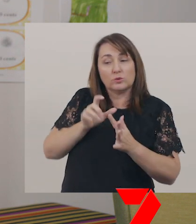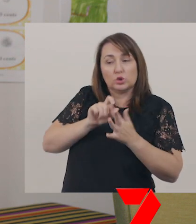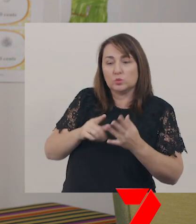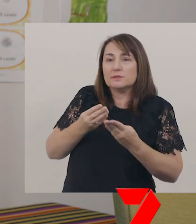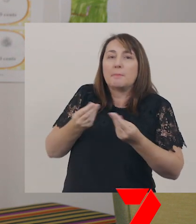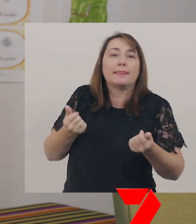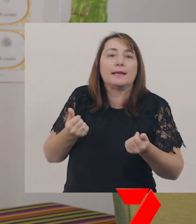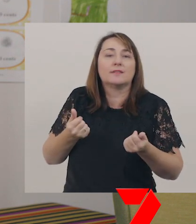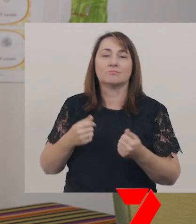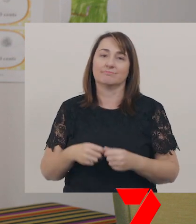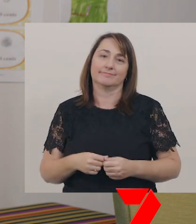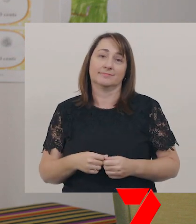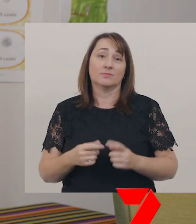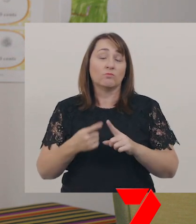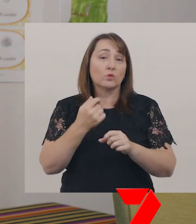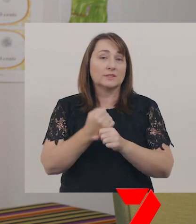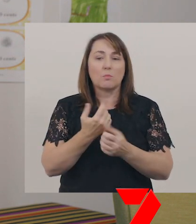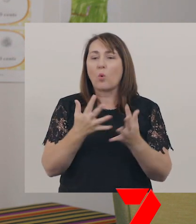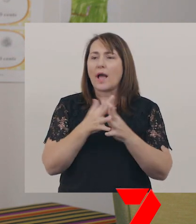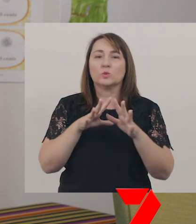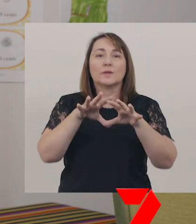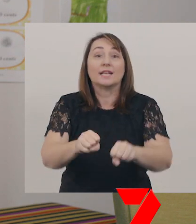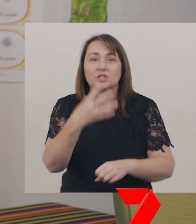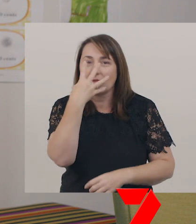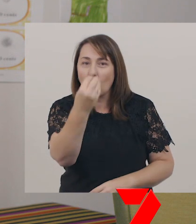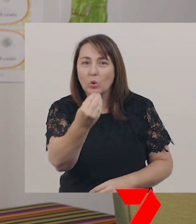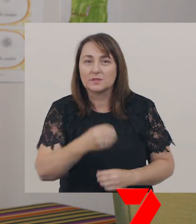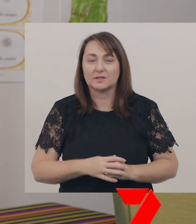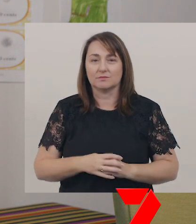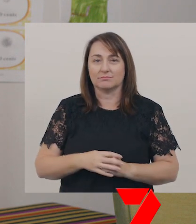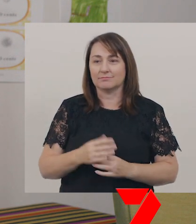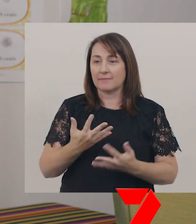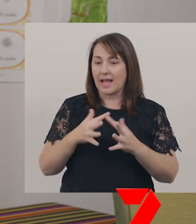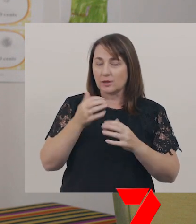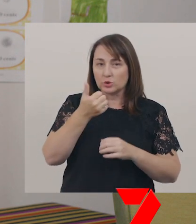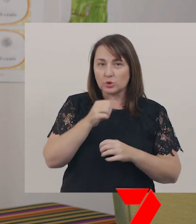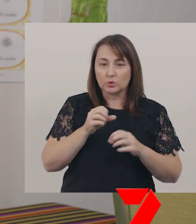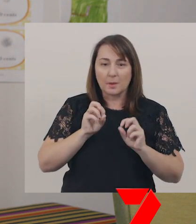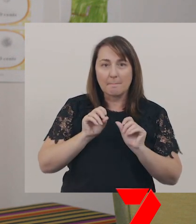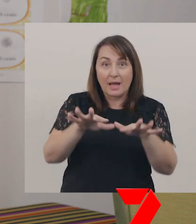For example, how to catch a fox, or how to use magic drums.